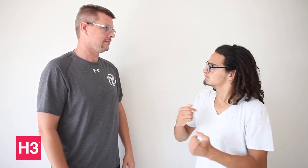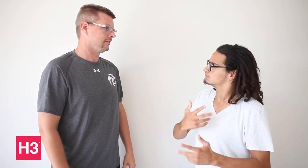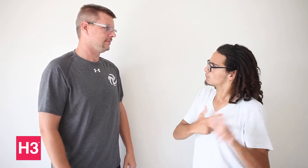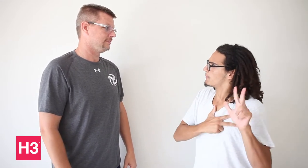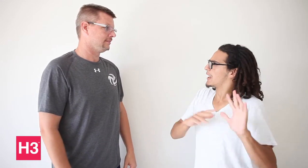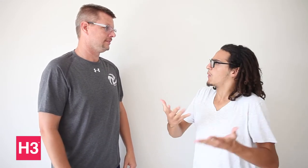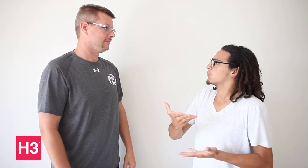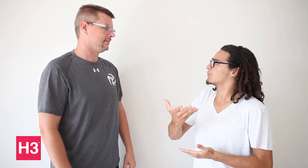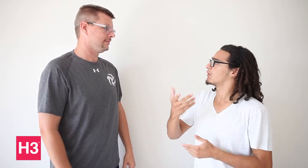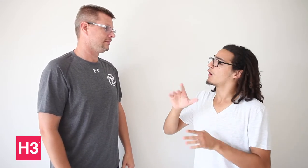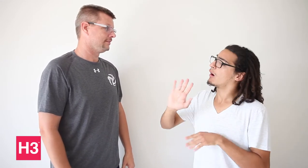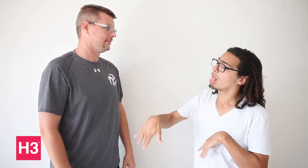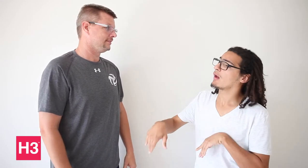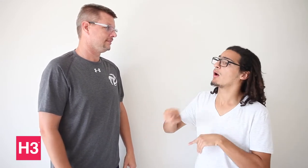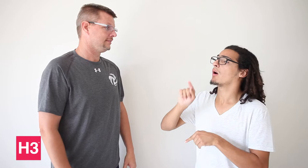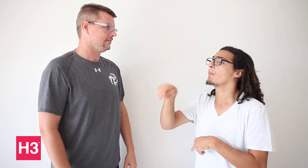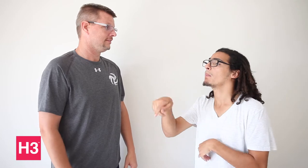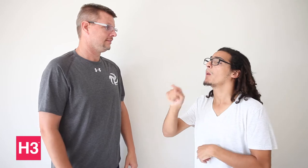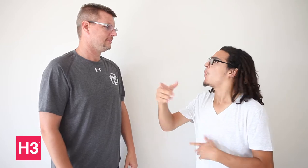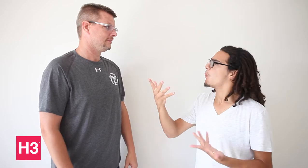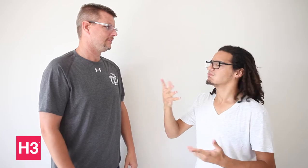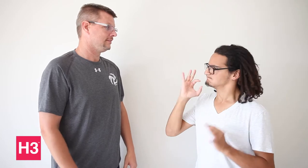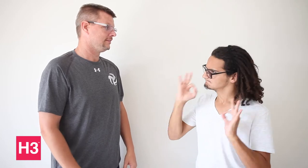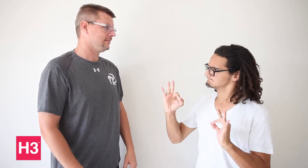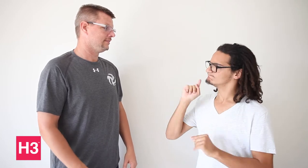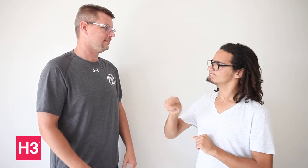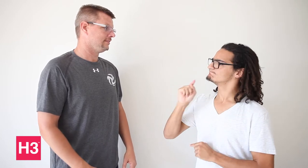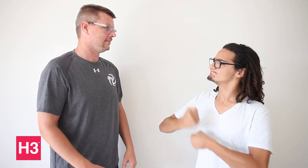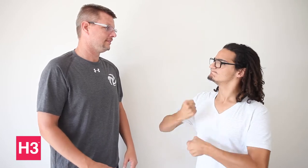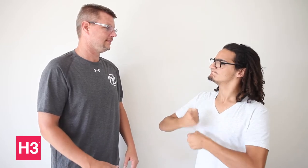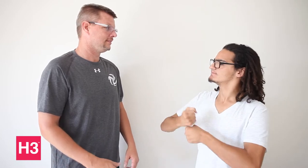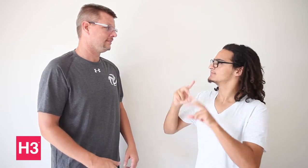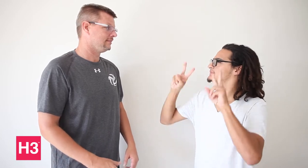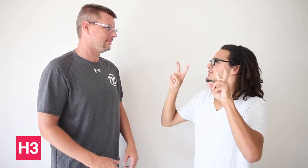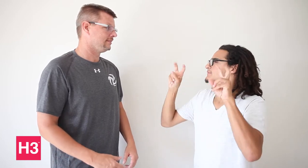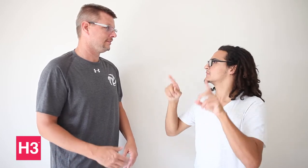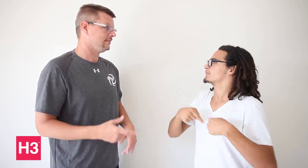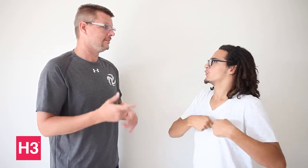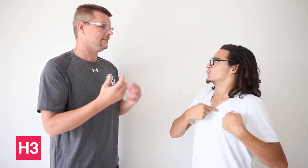Do they volunteer their time off from work?